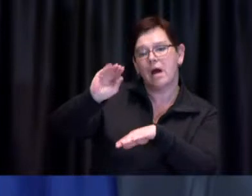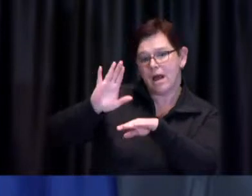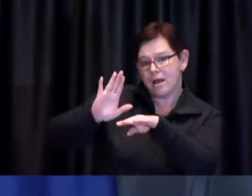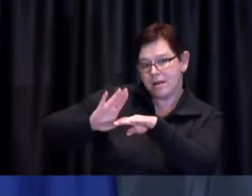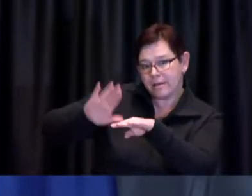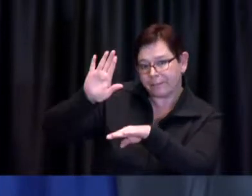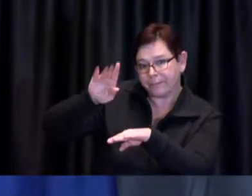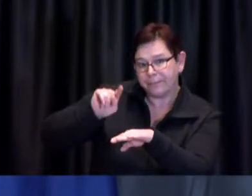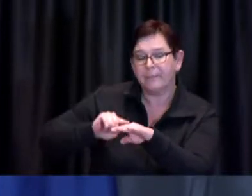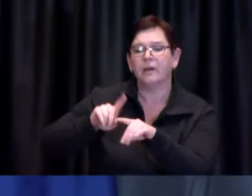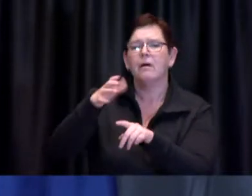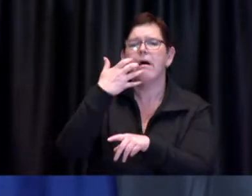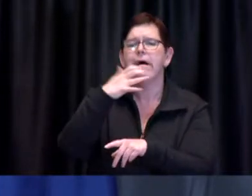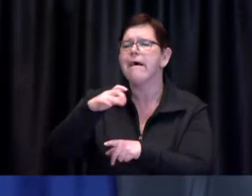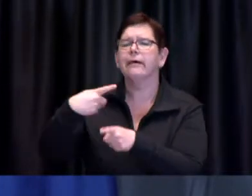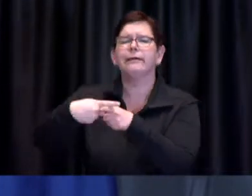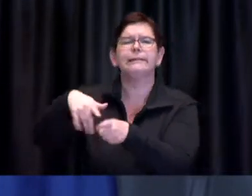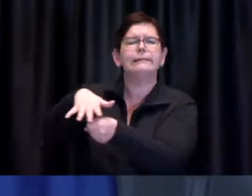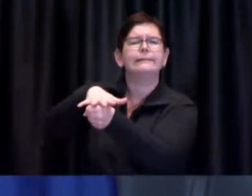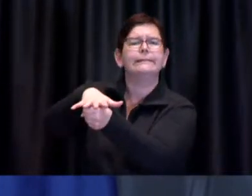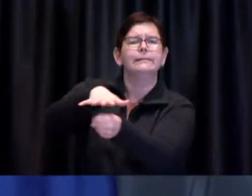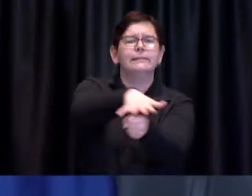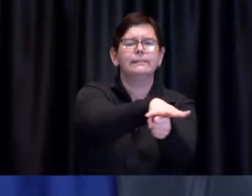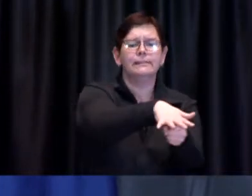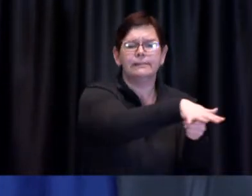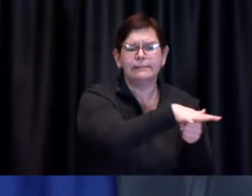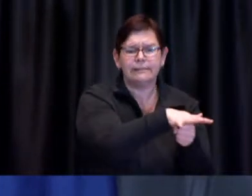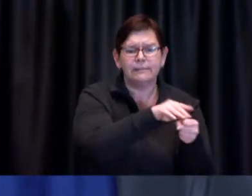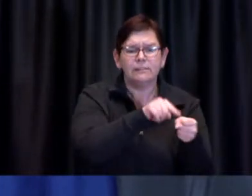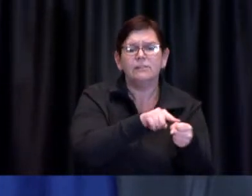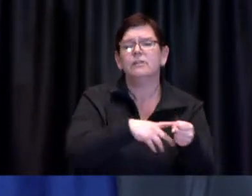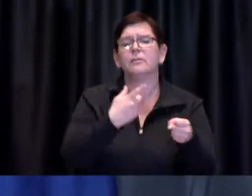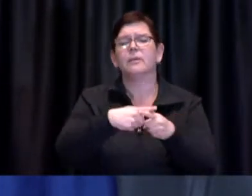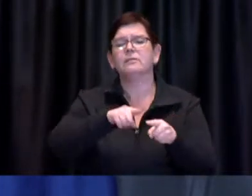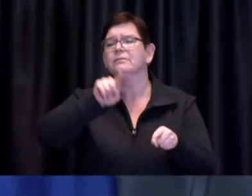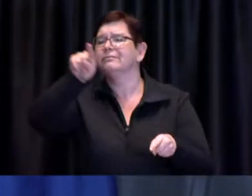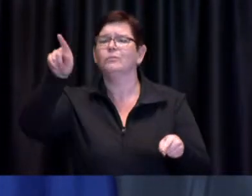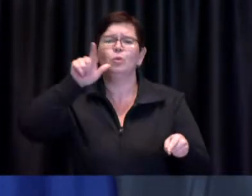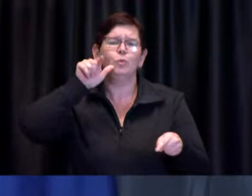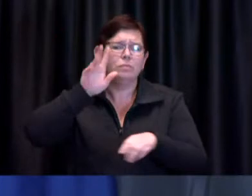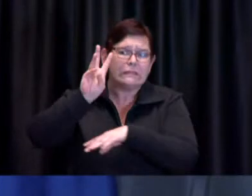and that is in addition to others who are 60 years of age and up anywhere in the city